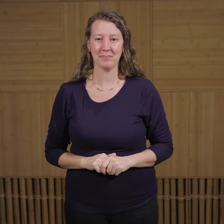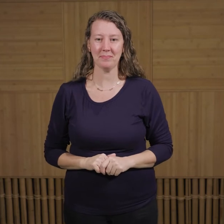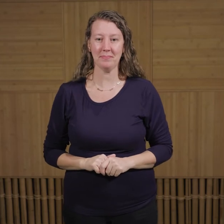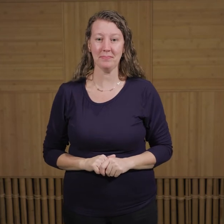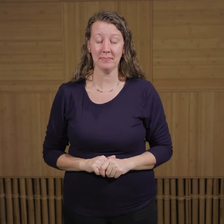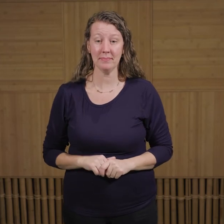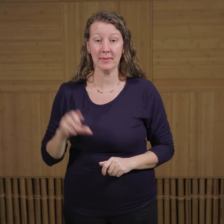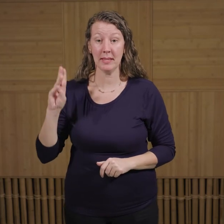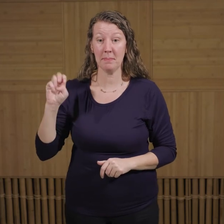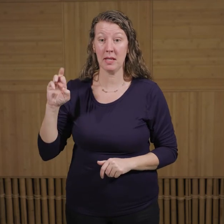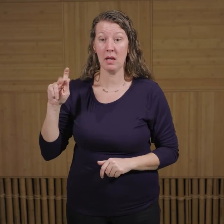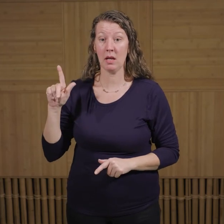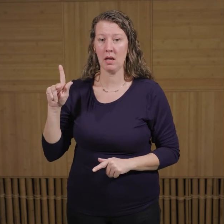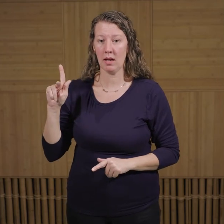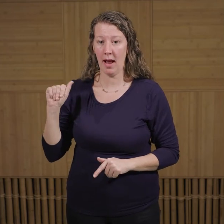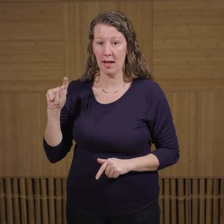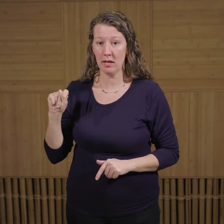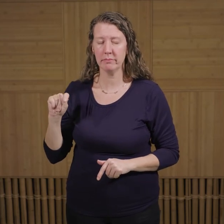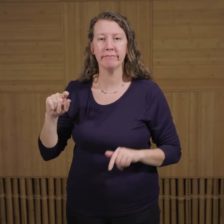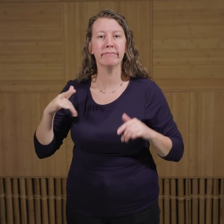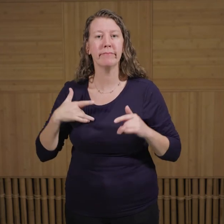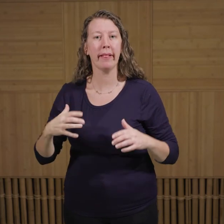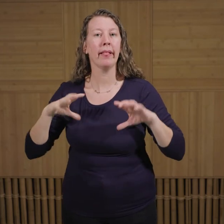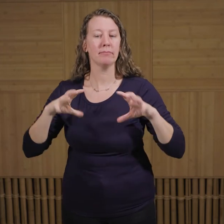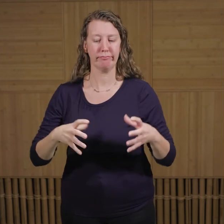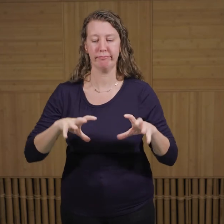Now, meerkats live in a territorial society called mobs.